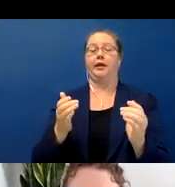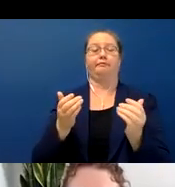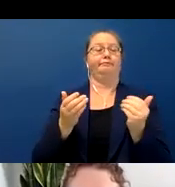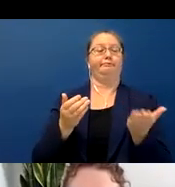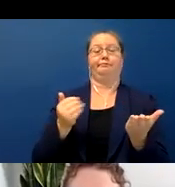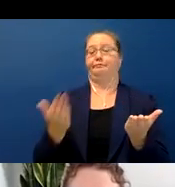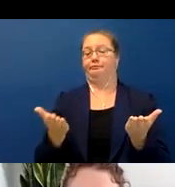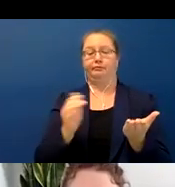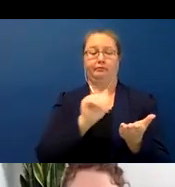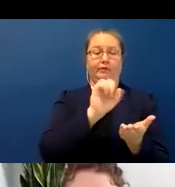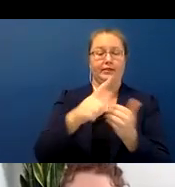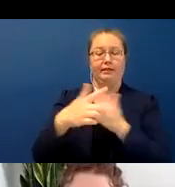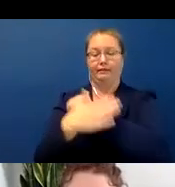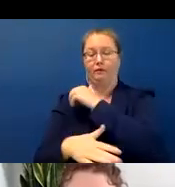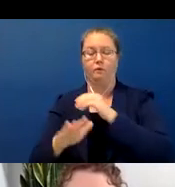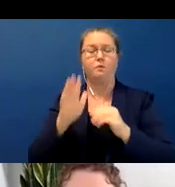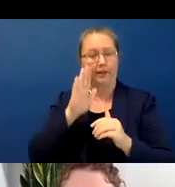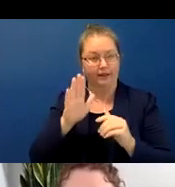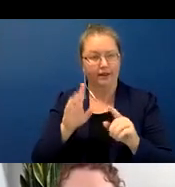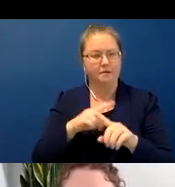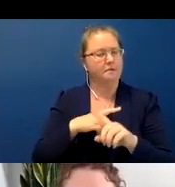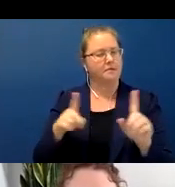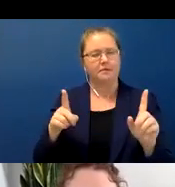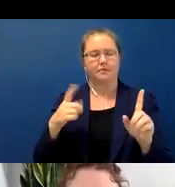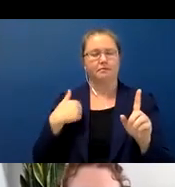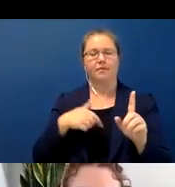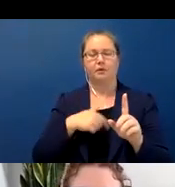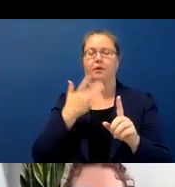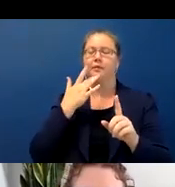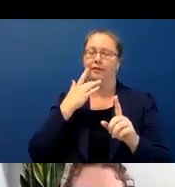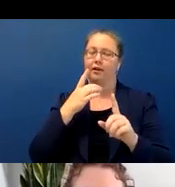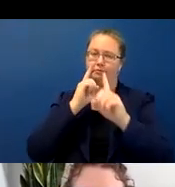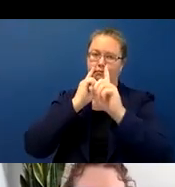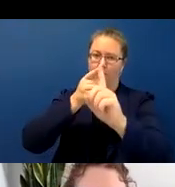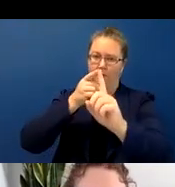we wanted to do a more systematic kind of blow by blow and see are these actually similar